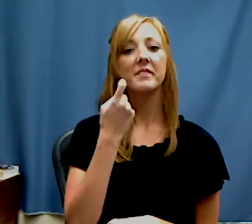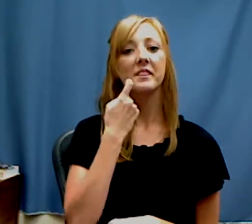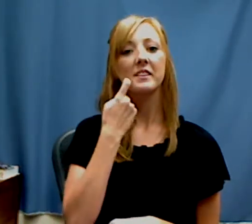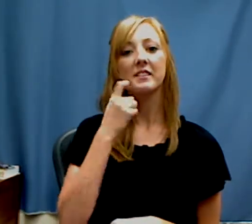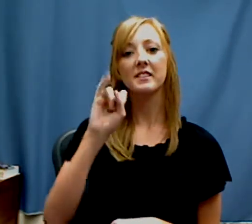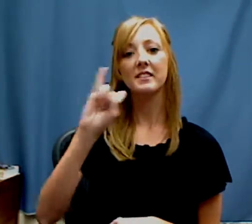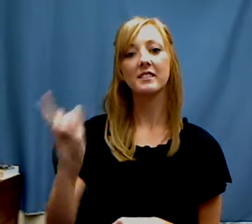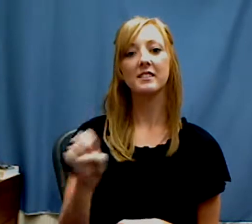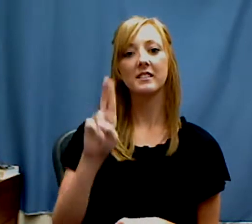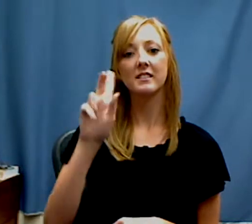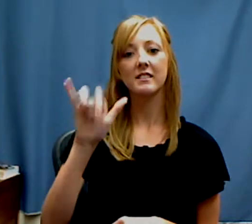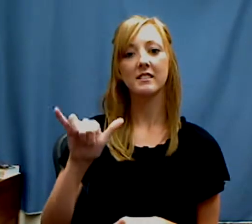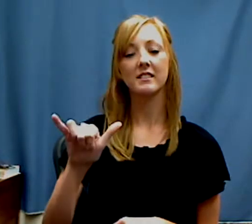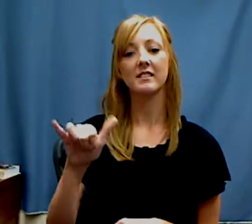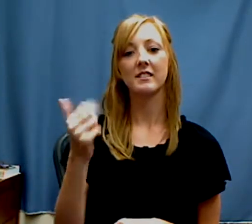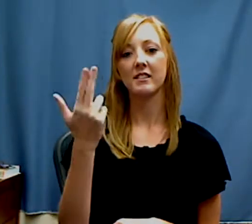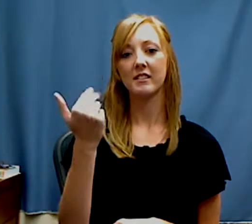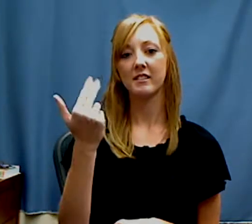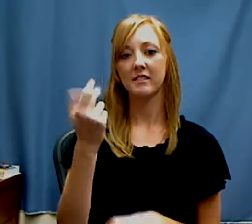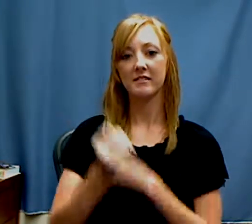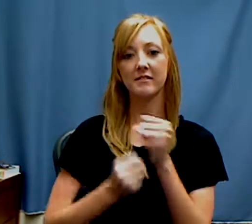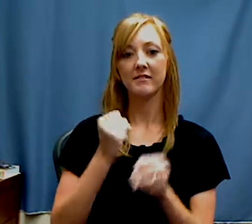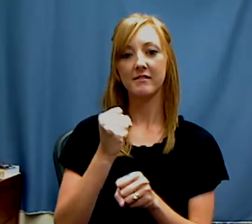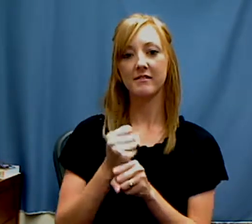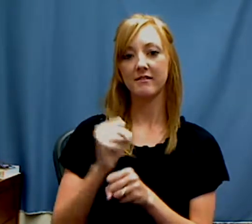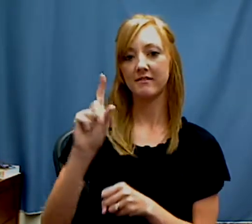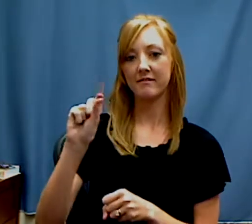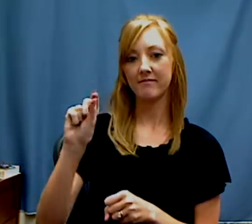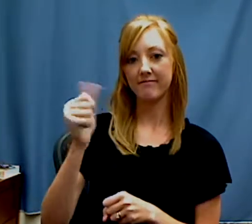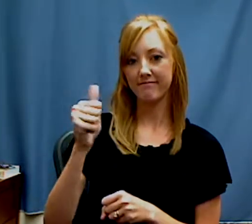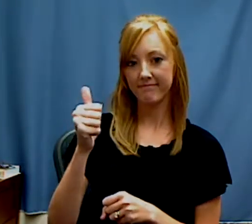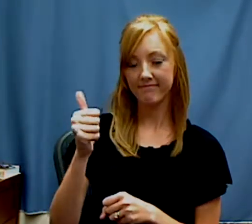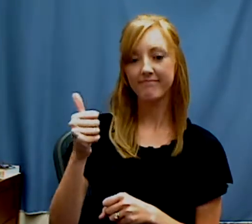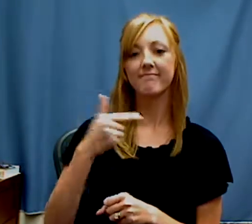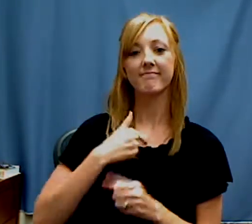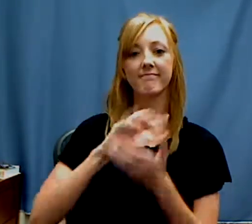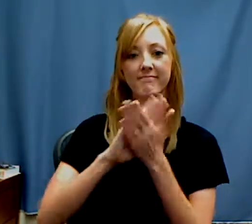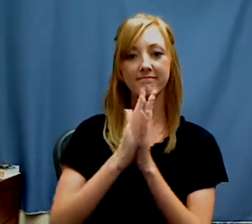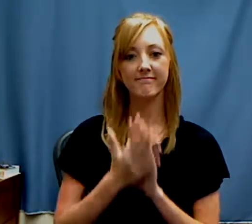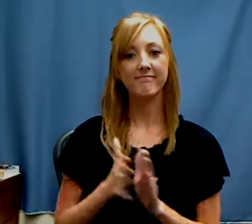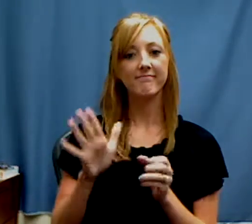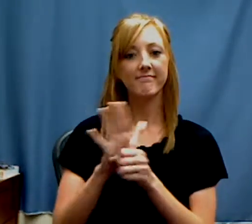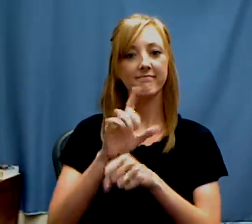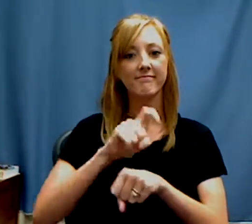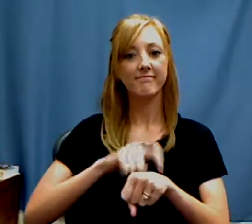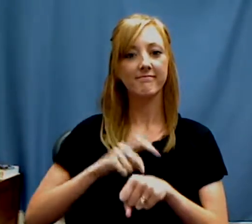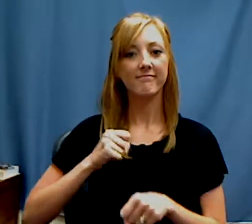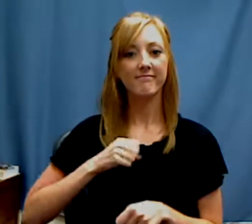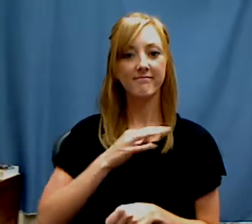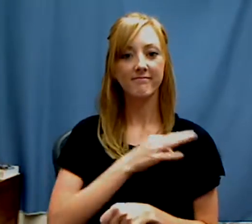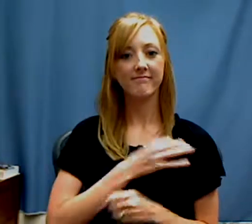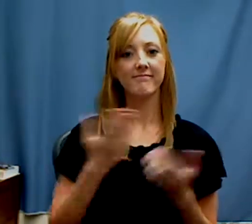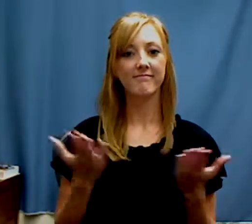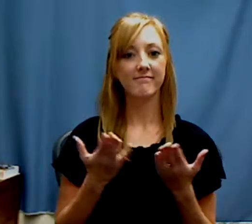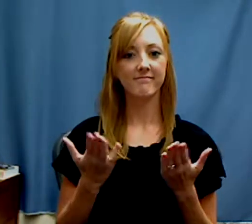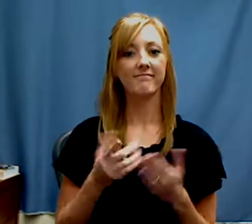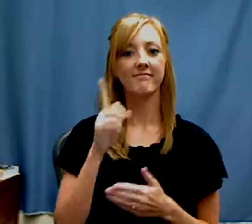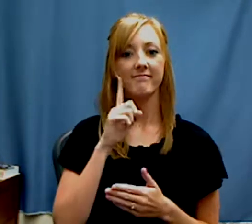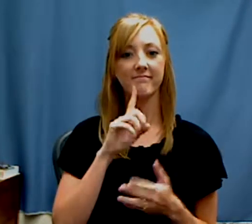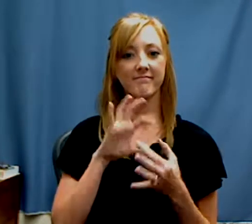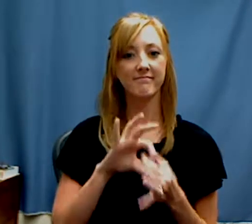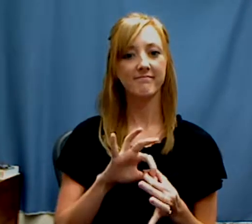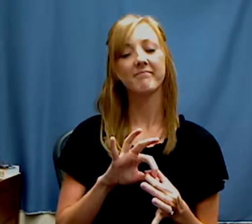On July 13, 2010, I became the full-time Staff Interpreter here at DeafLink.